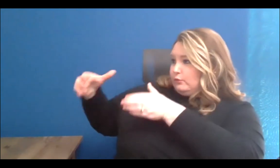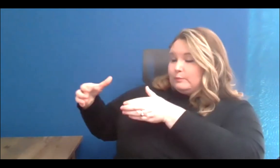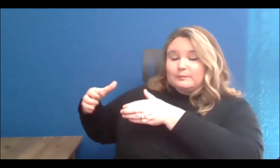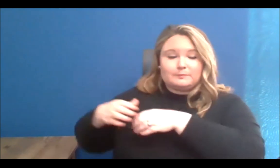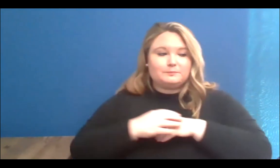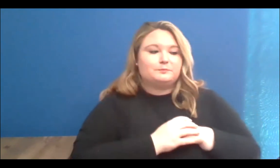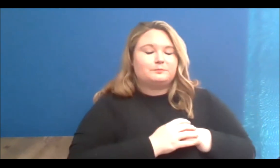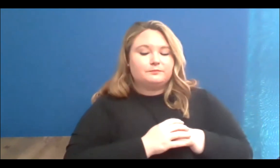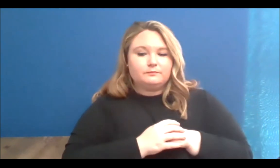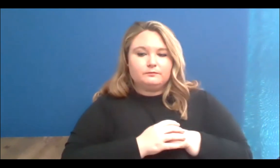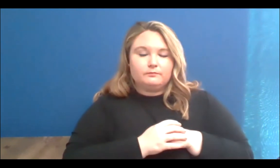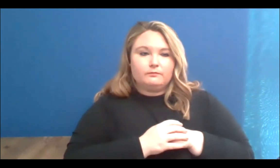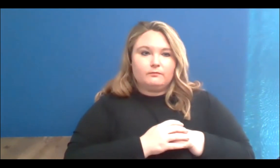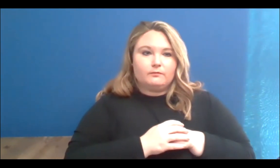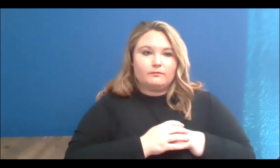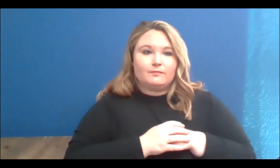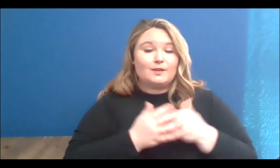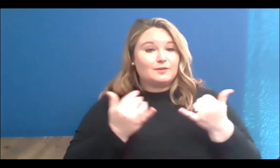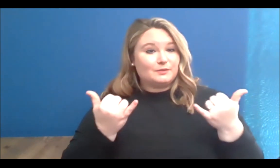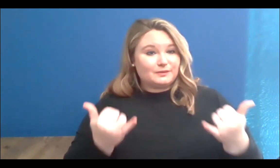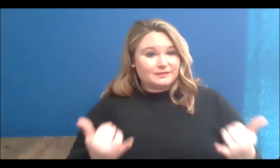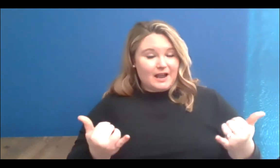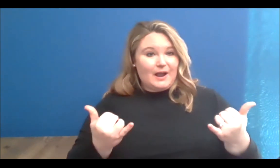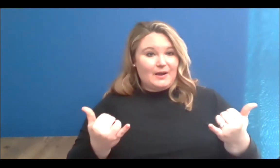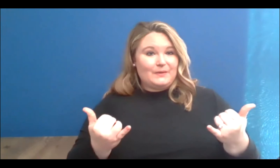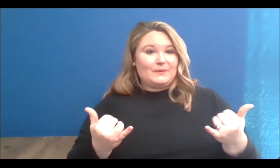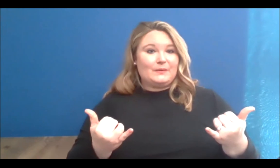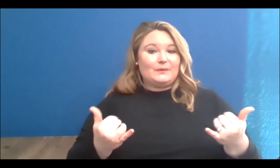And without any further ado, let's start.